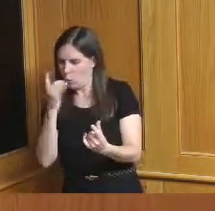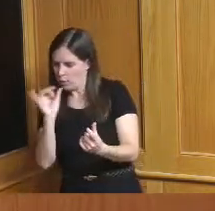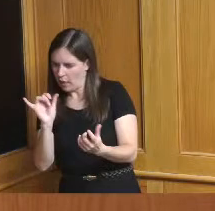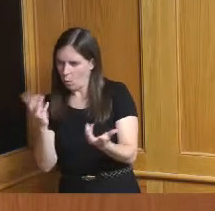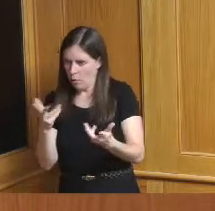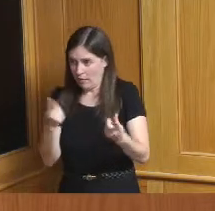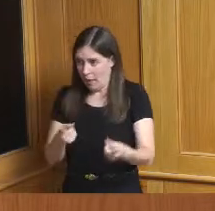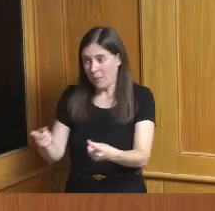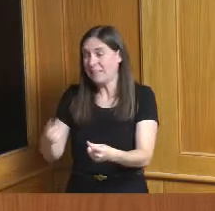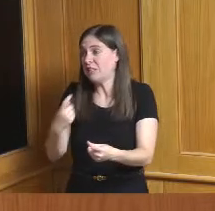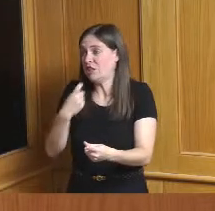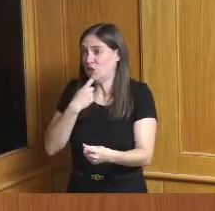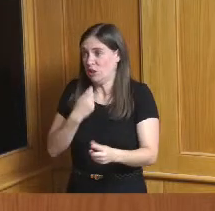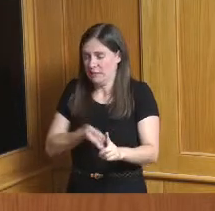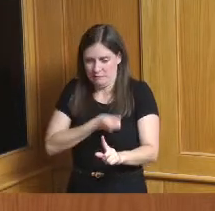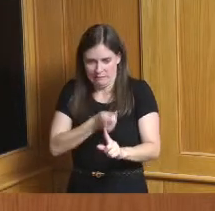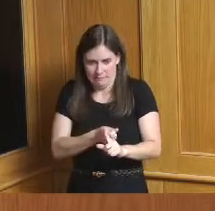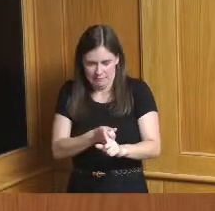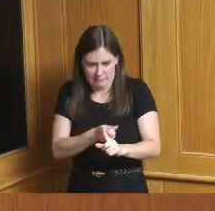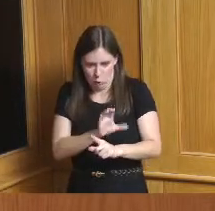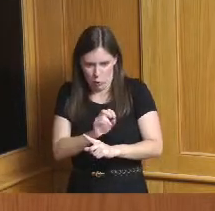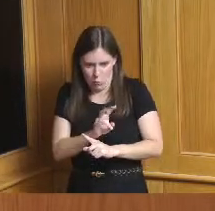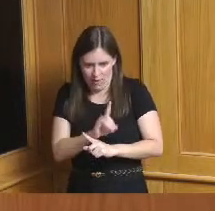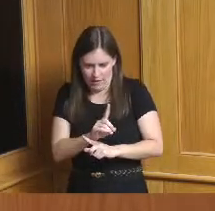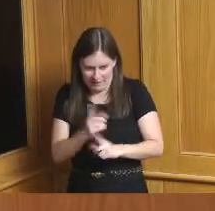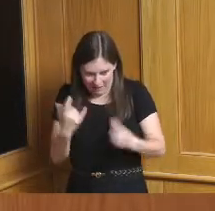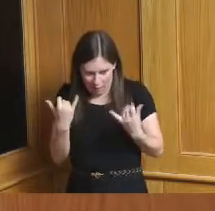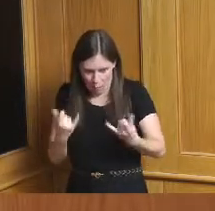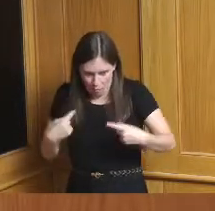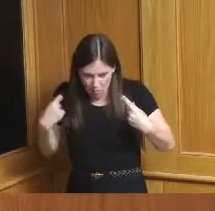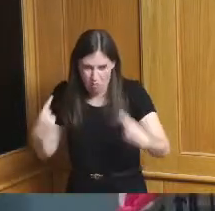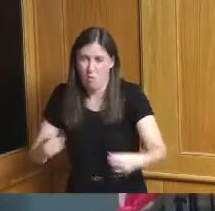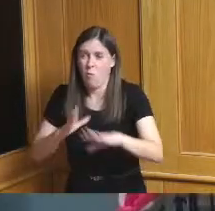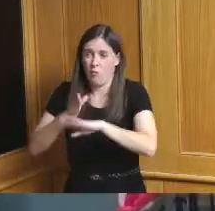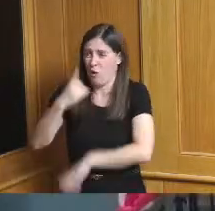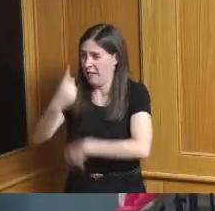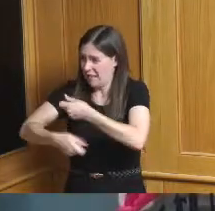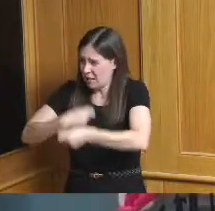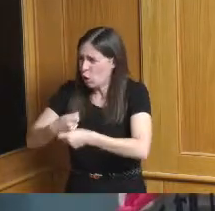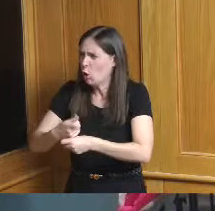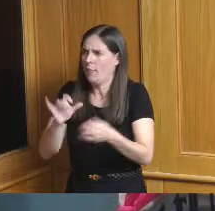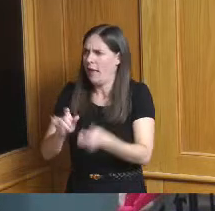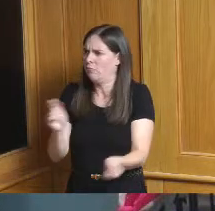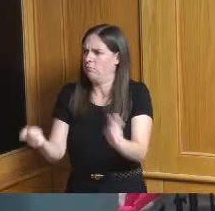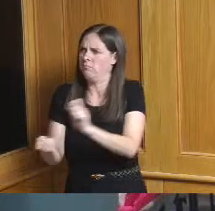year of a pandemic and how does that change things thank you thank you and just one final question